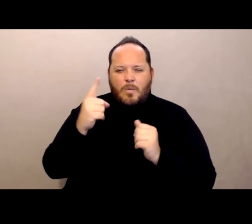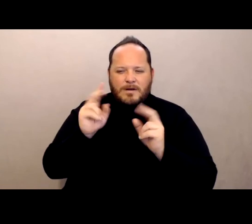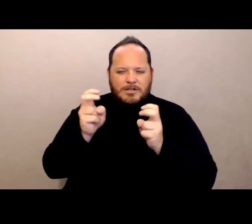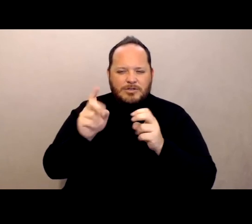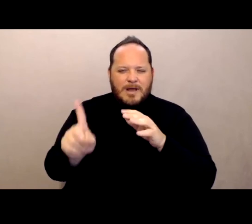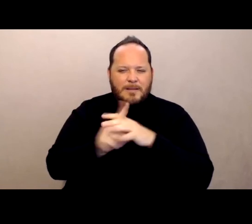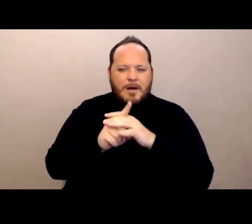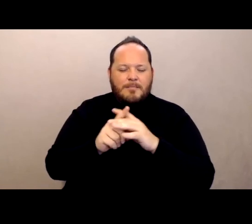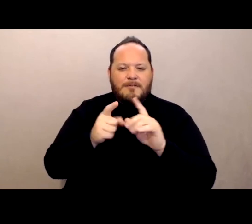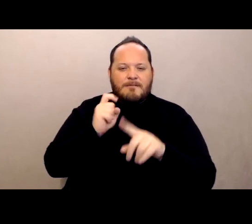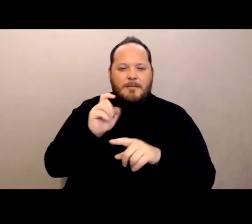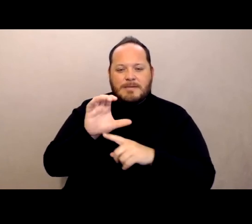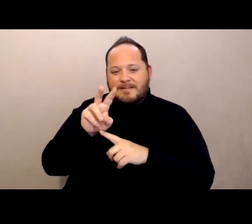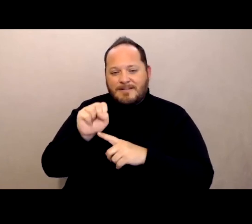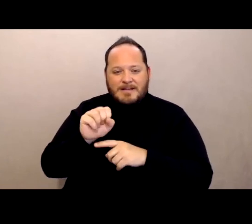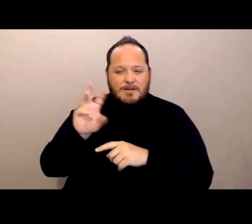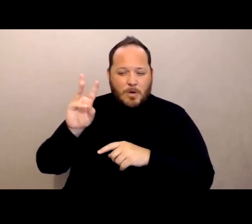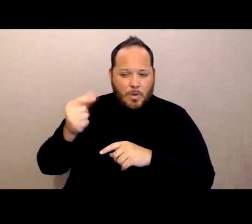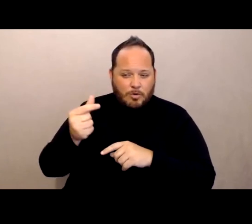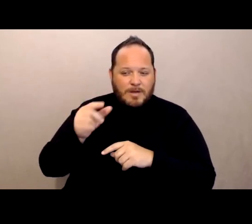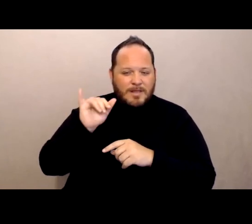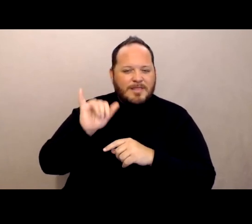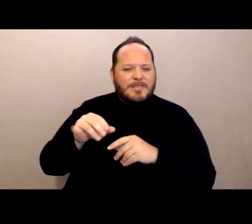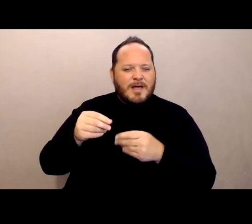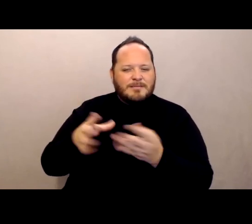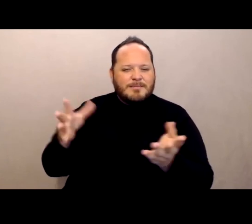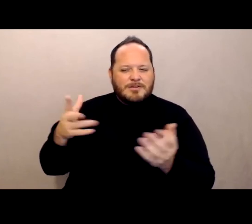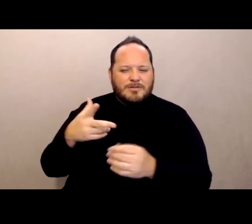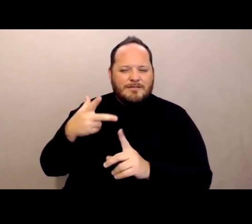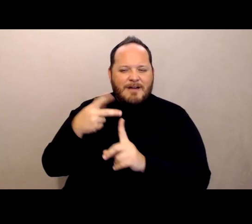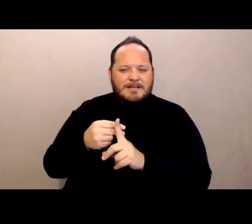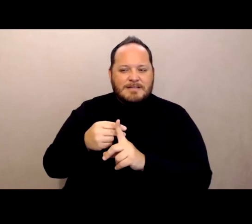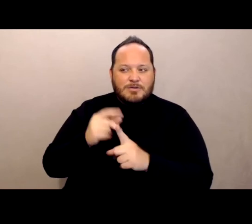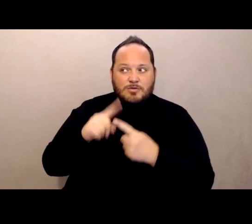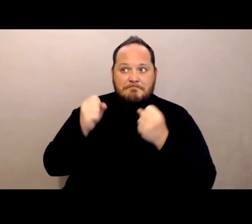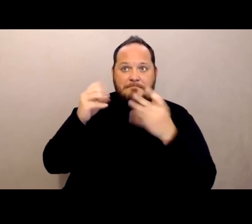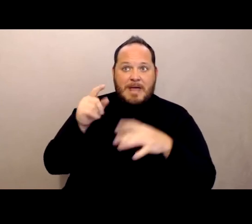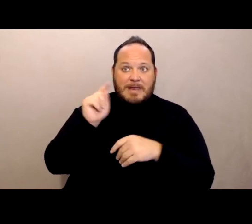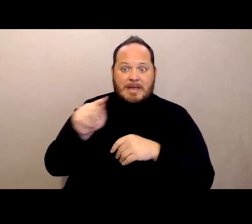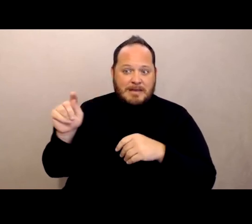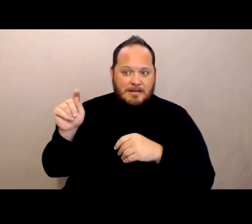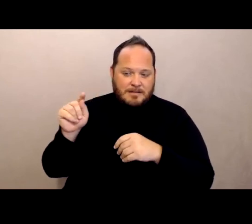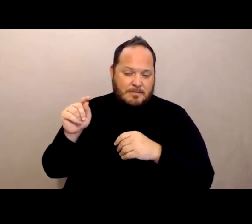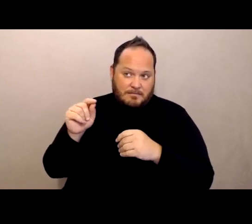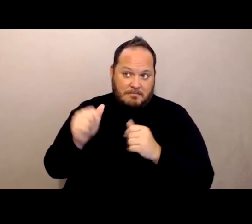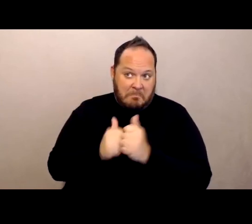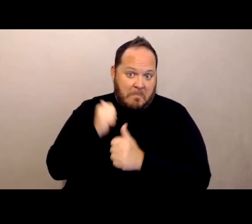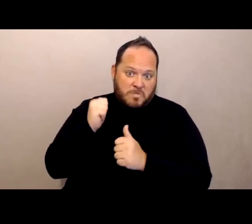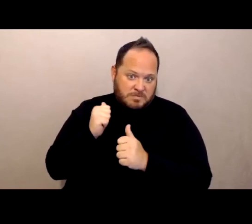and Walgreens which administered the vaccine to many, if not most of the nursing homes in the United States,